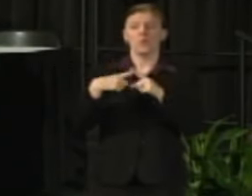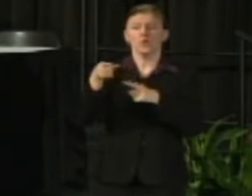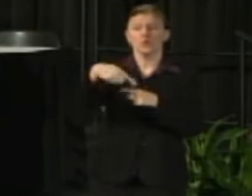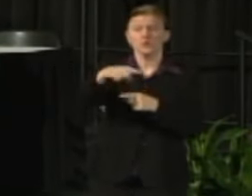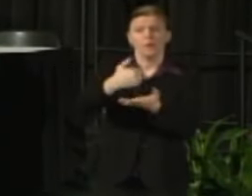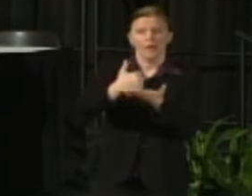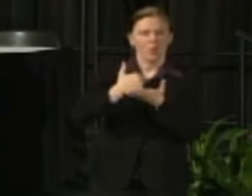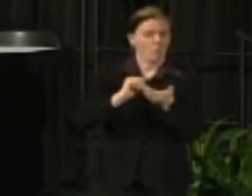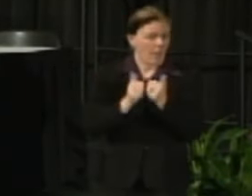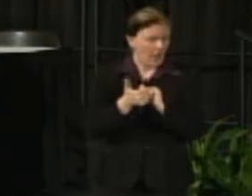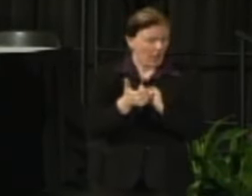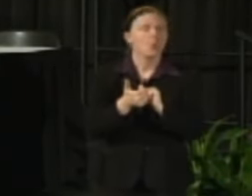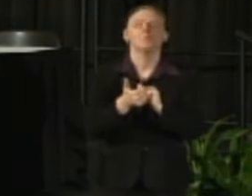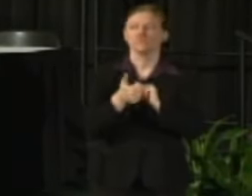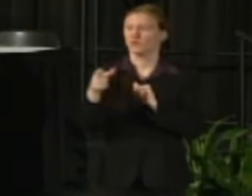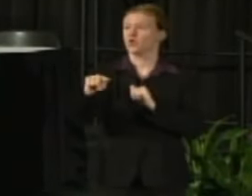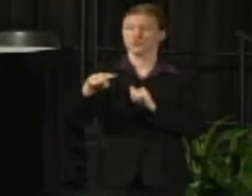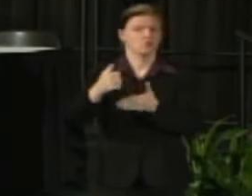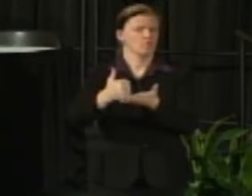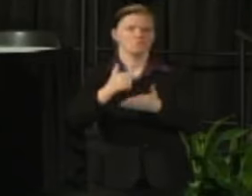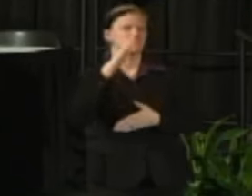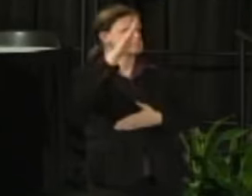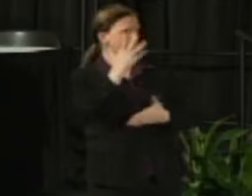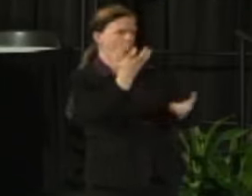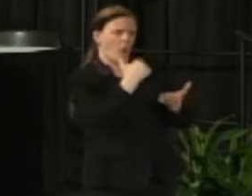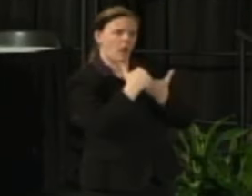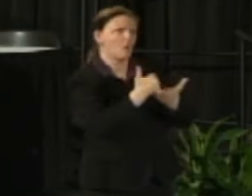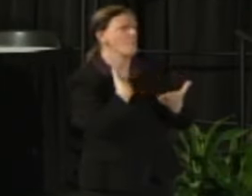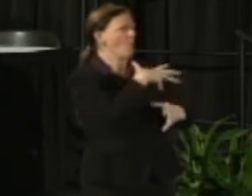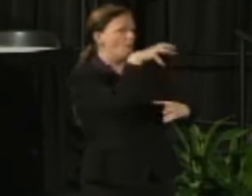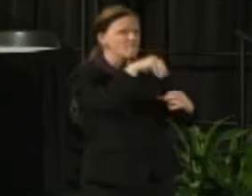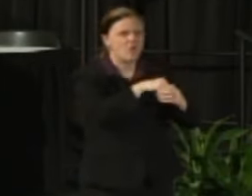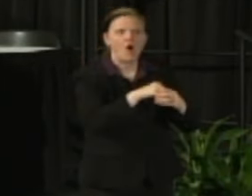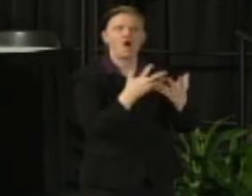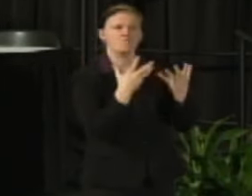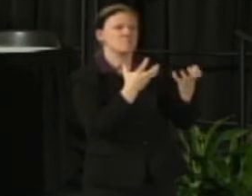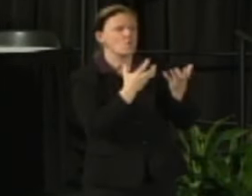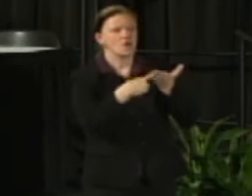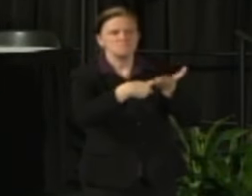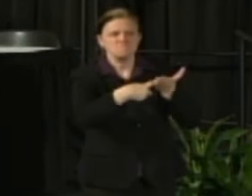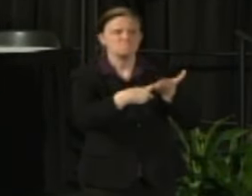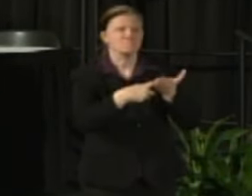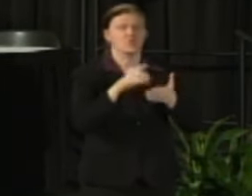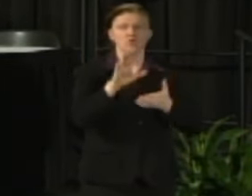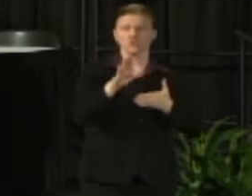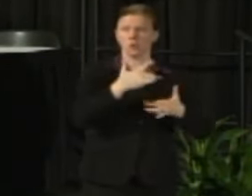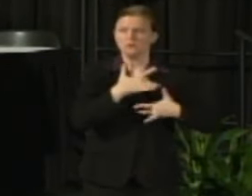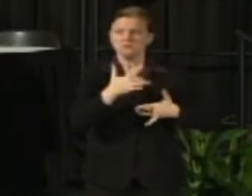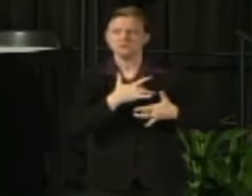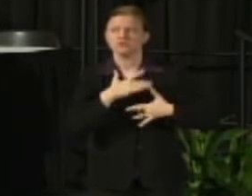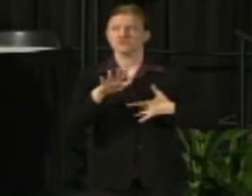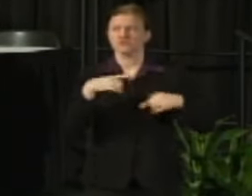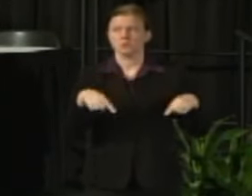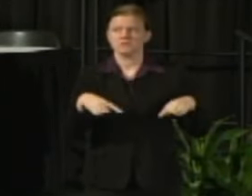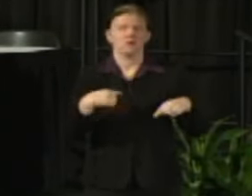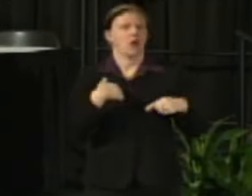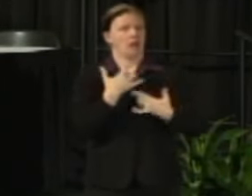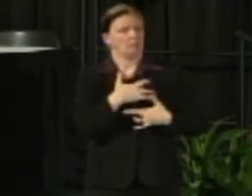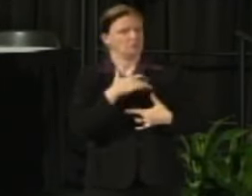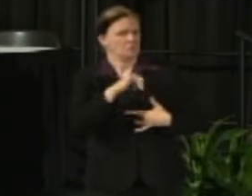And many of you have offered to help and it's so much appreciated your concerns, your anxieties, the questions that are out there. I feel them. I hear them.